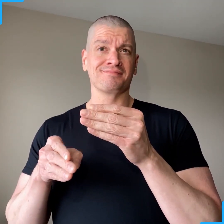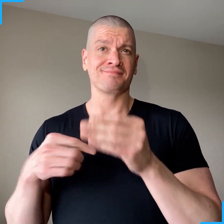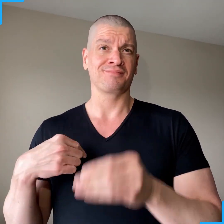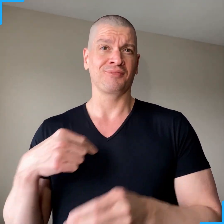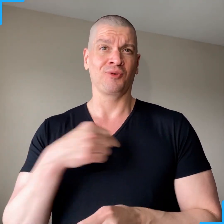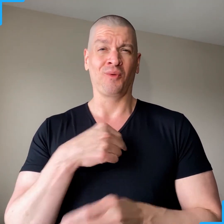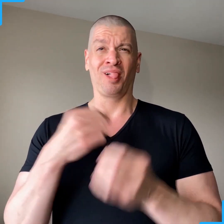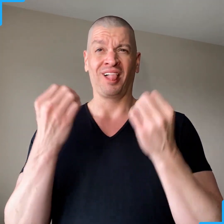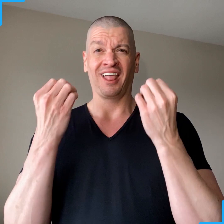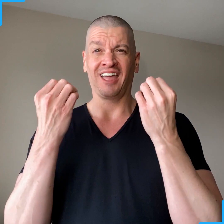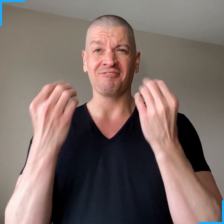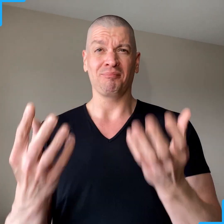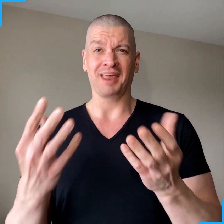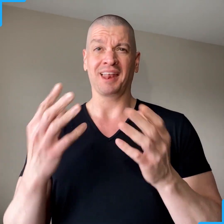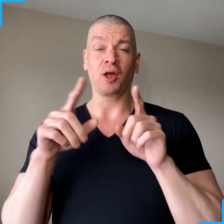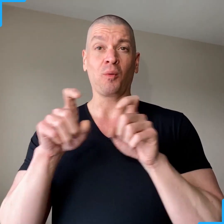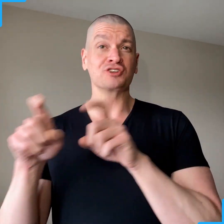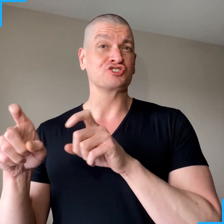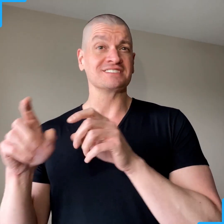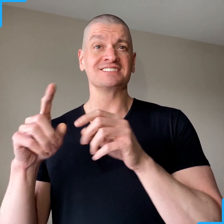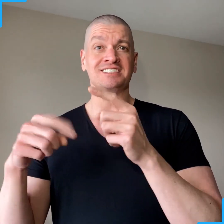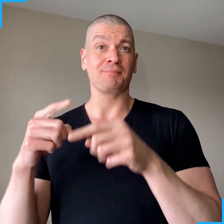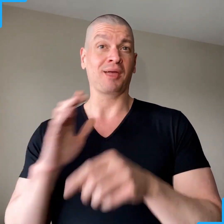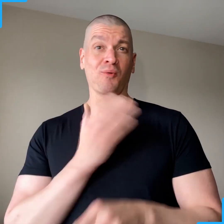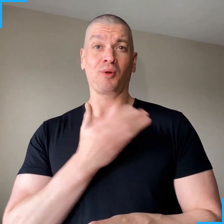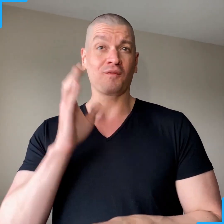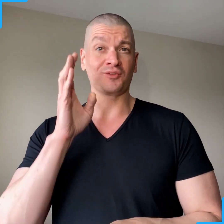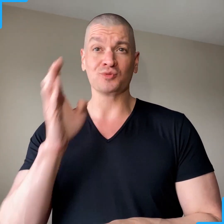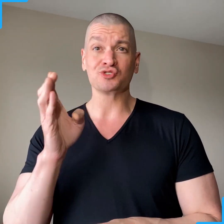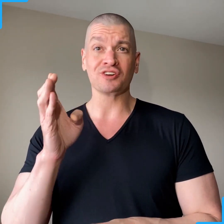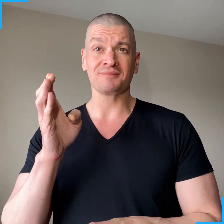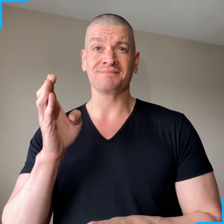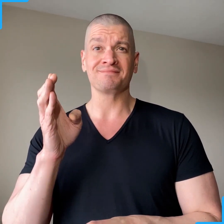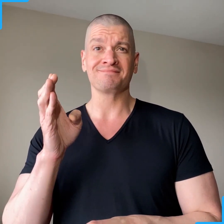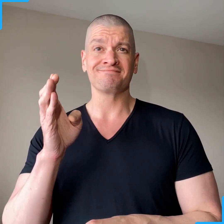We all have many questions about our future -